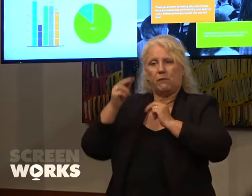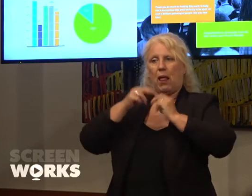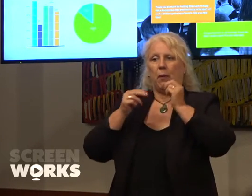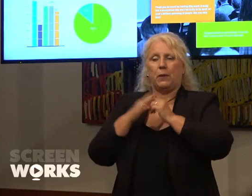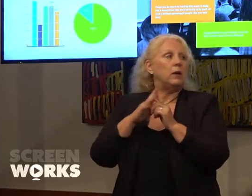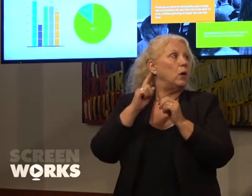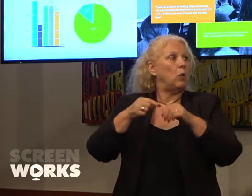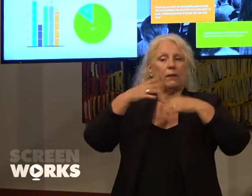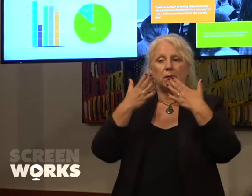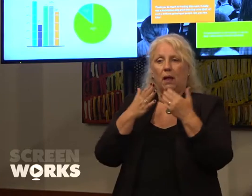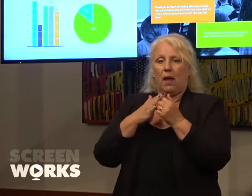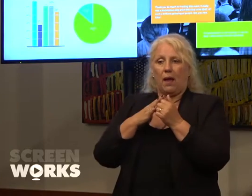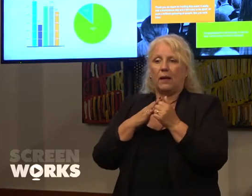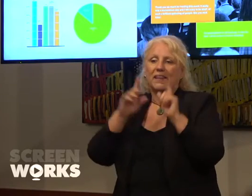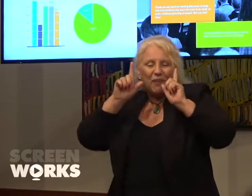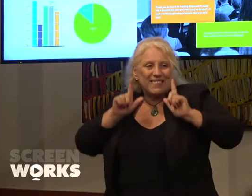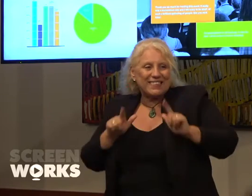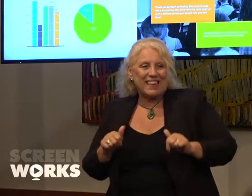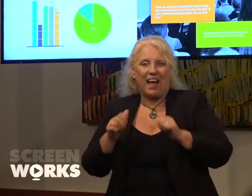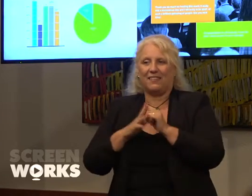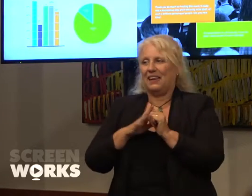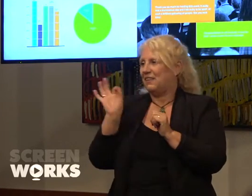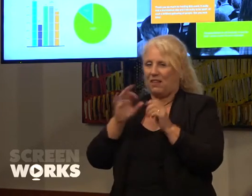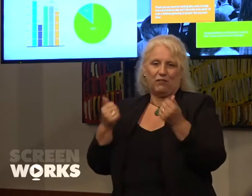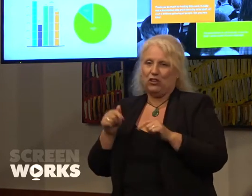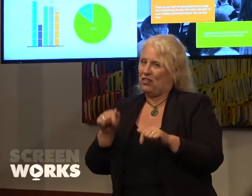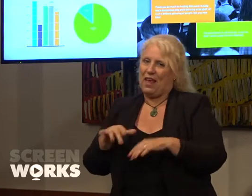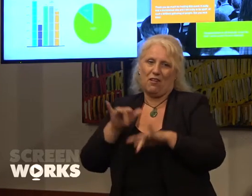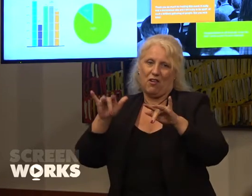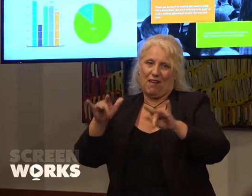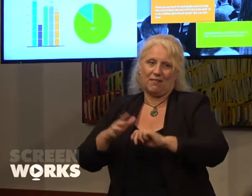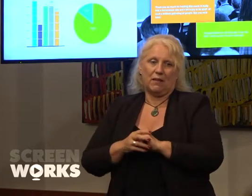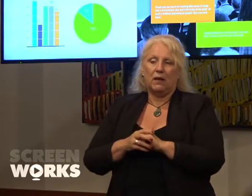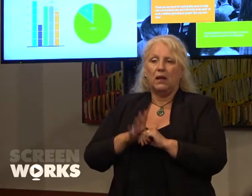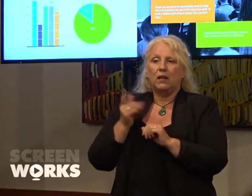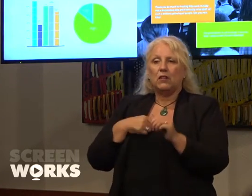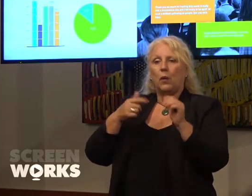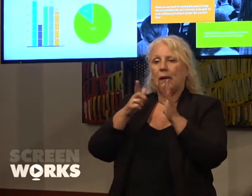immersion is just a start it doesn't finish there. So during Incubate Her we